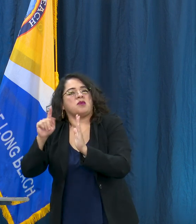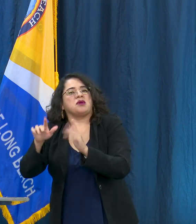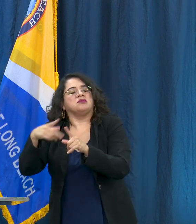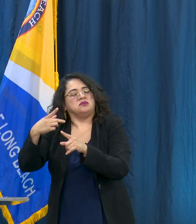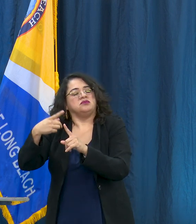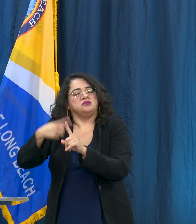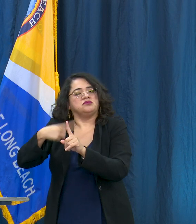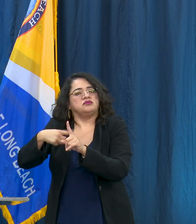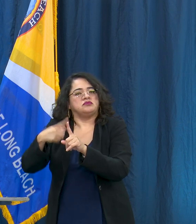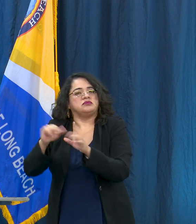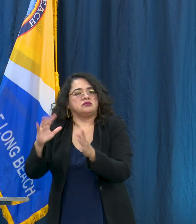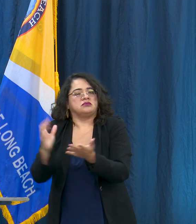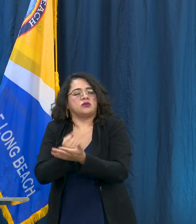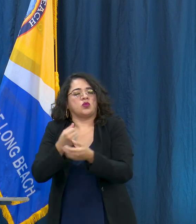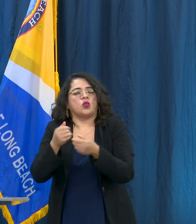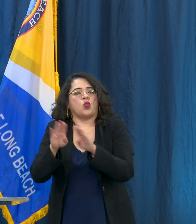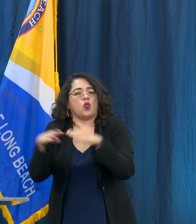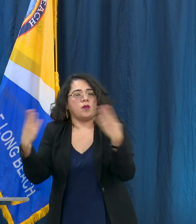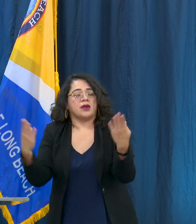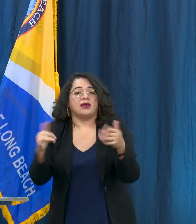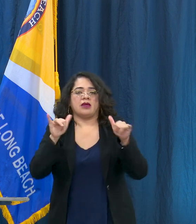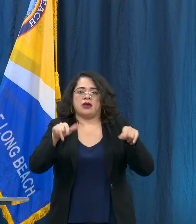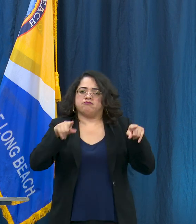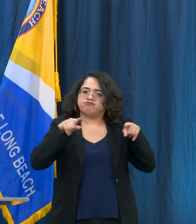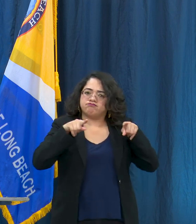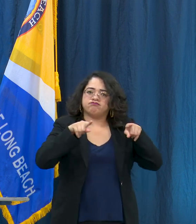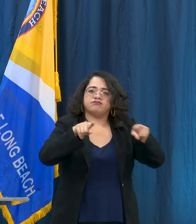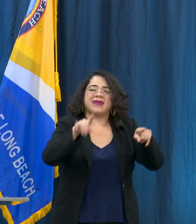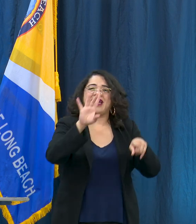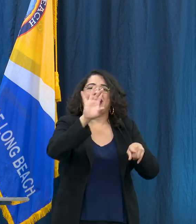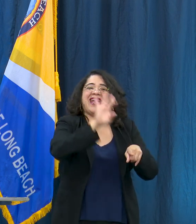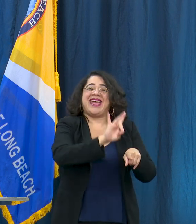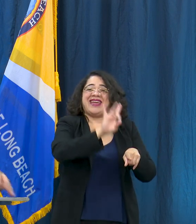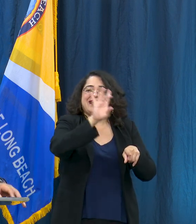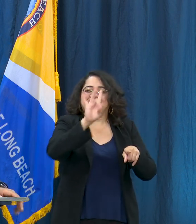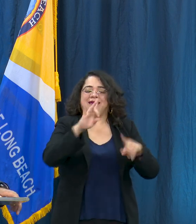those are in alignment with our 88 partner cities, 87 partner cities in